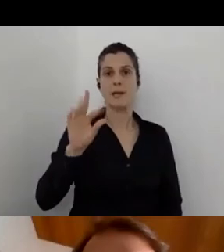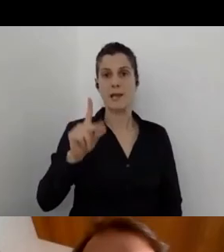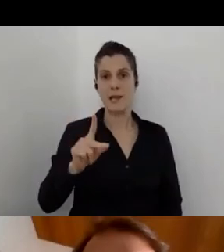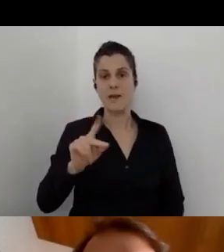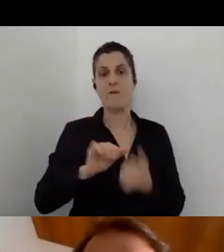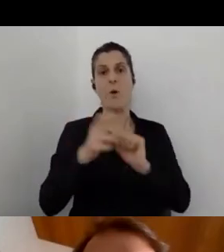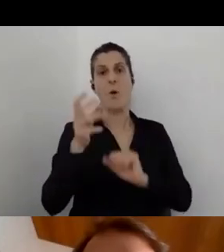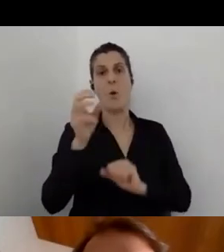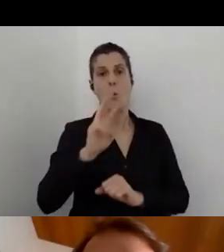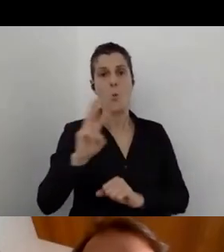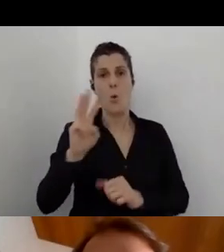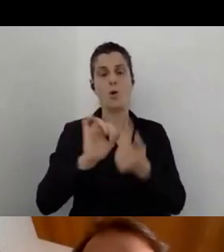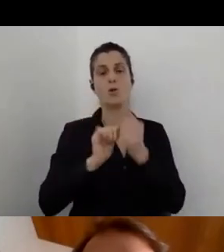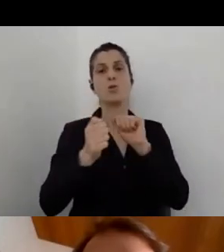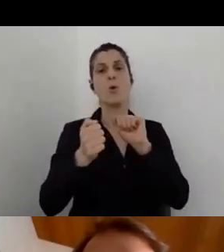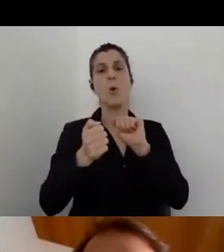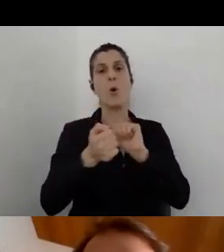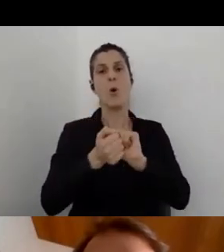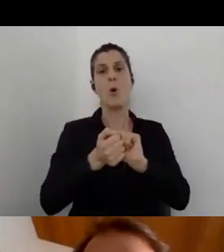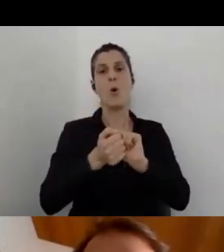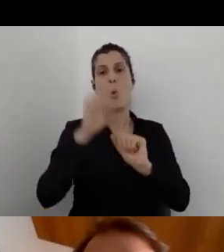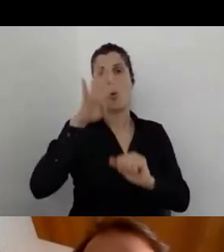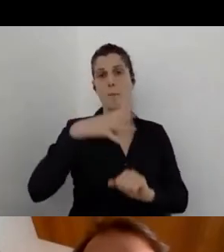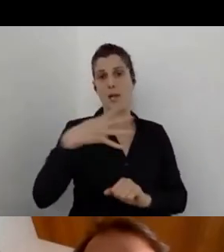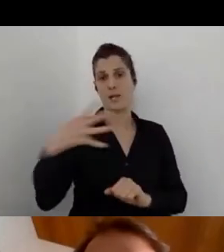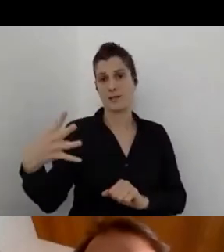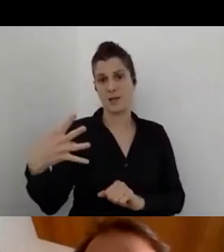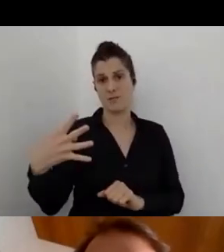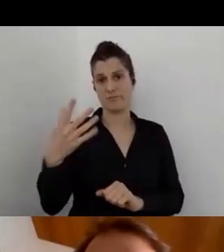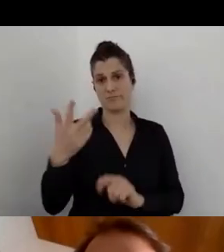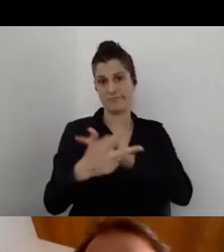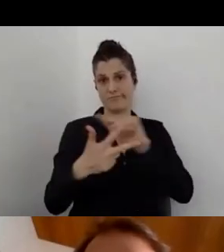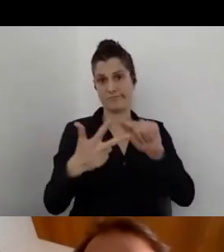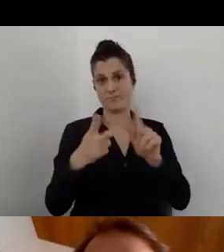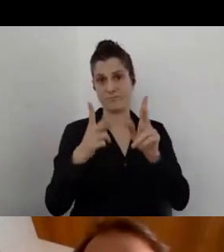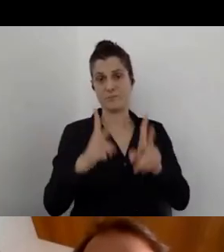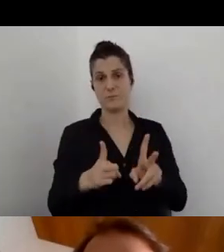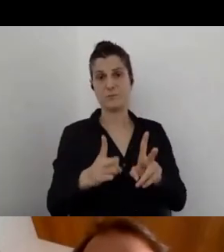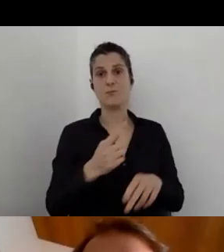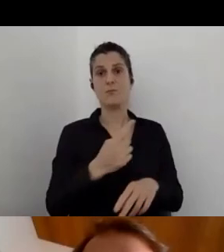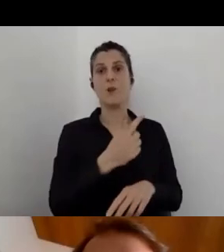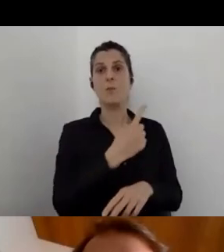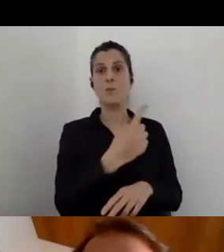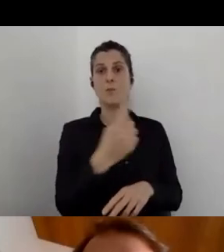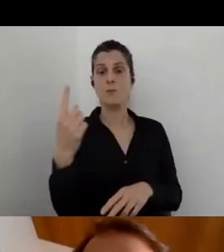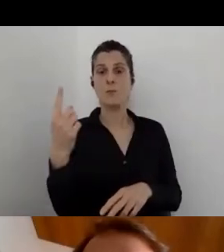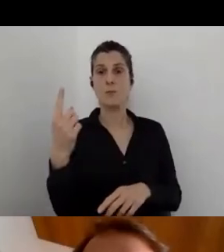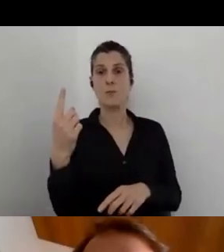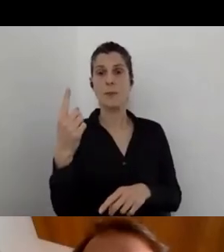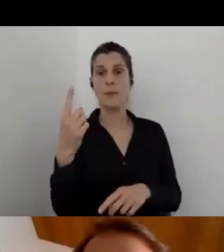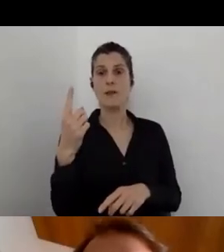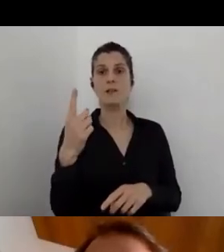and you can publish it in an Excel sheet. Each publication is for different specific reasons.